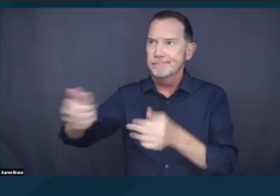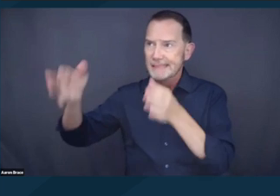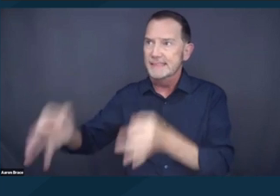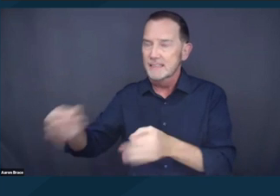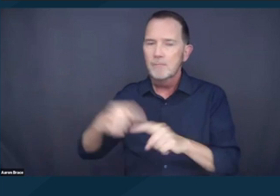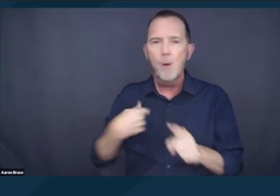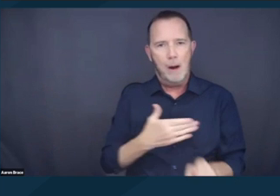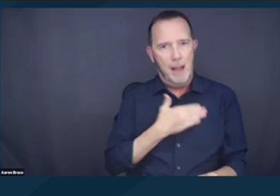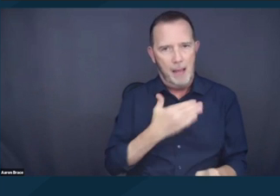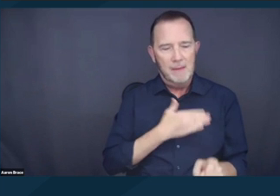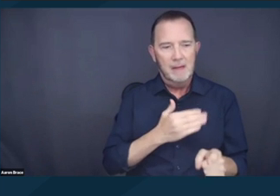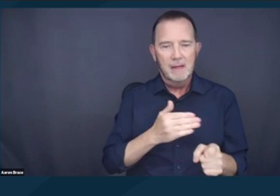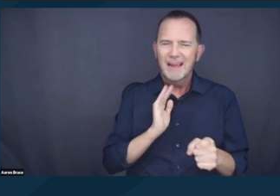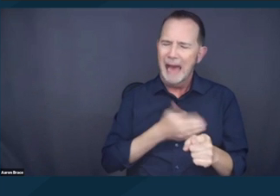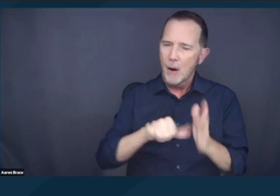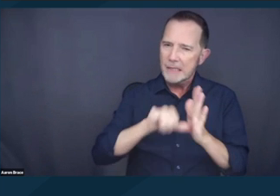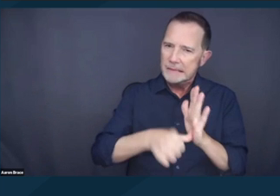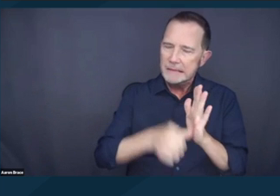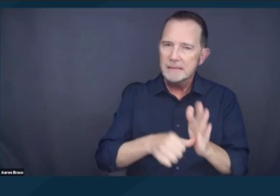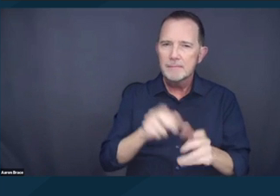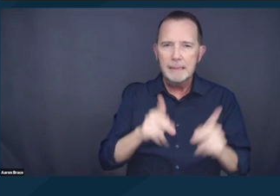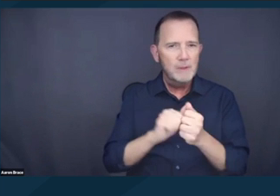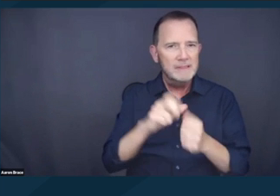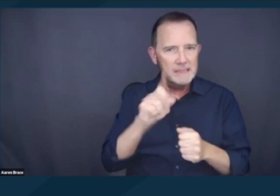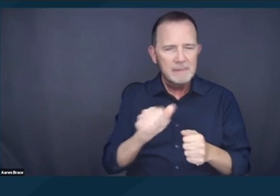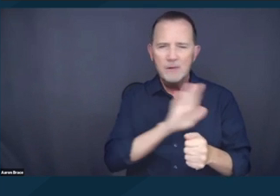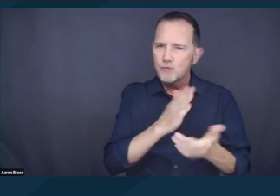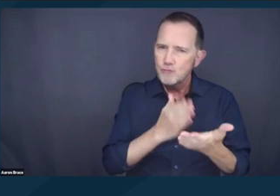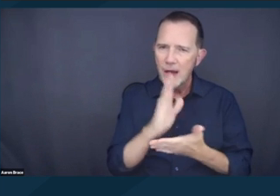and impact on people with disabilities were acknowledged by some of the justices.